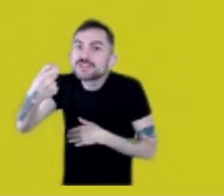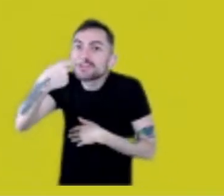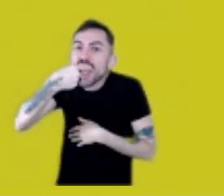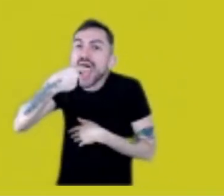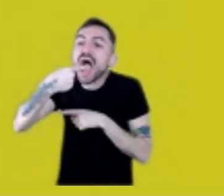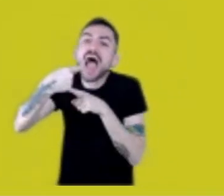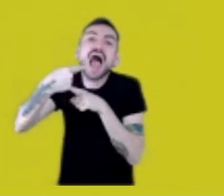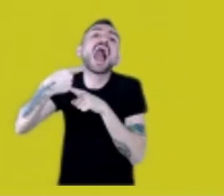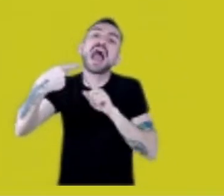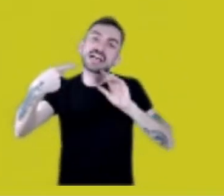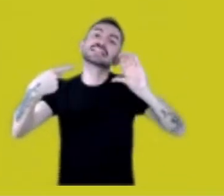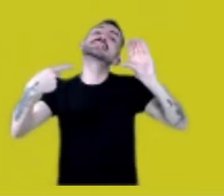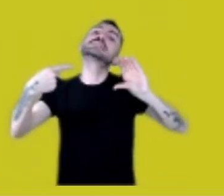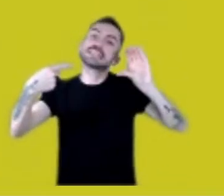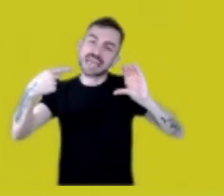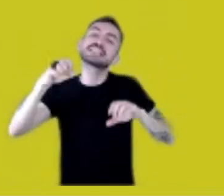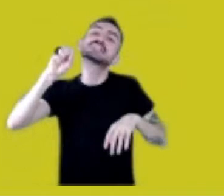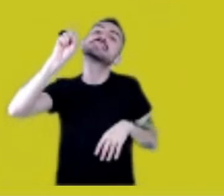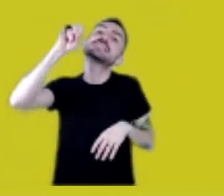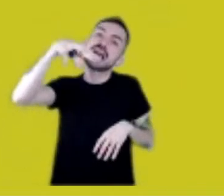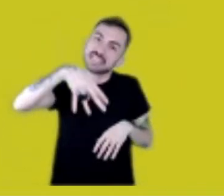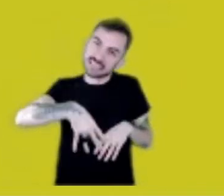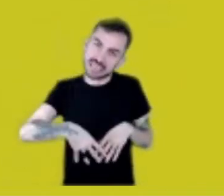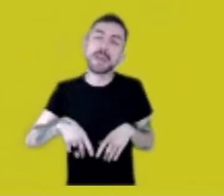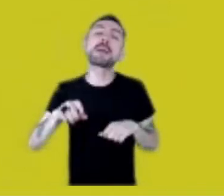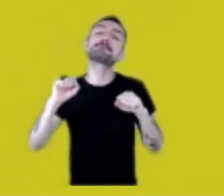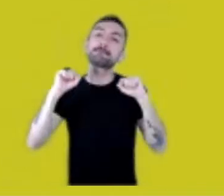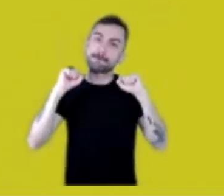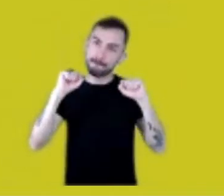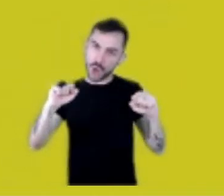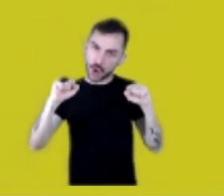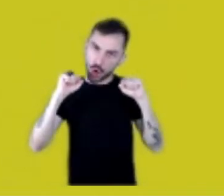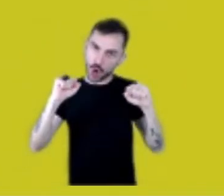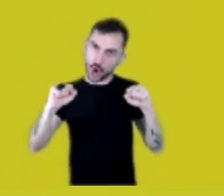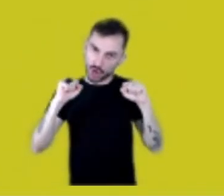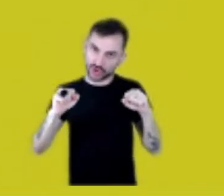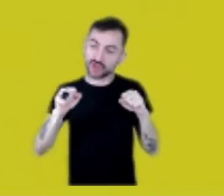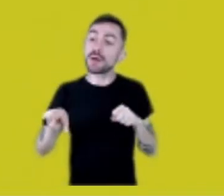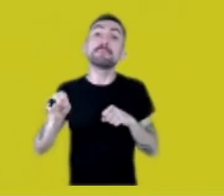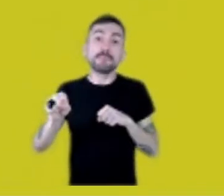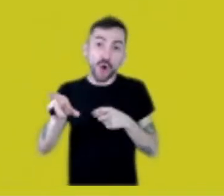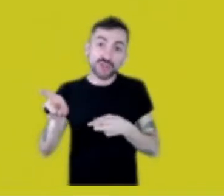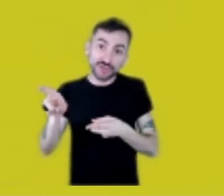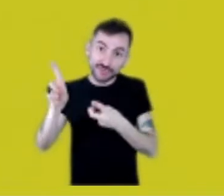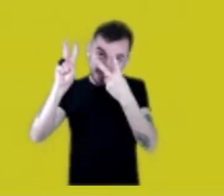that can be patented as an intellectual property.”